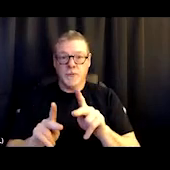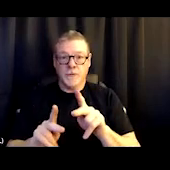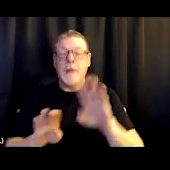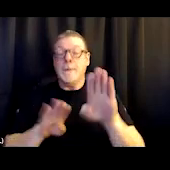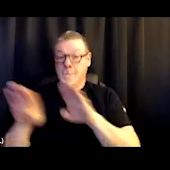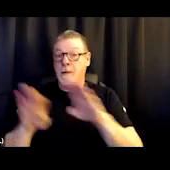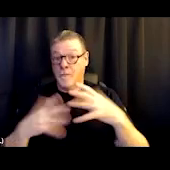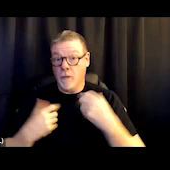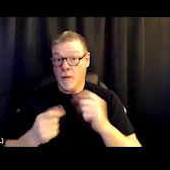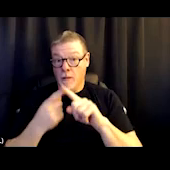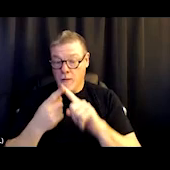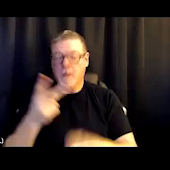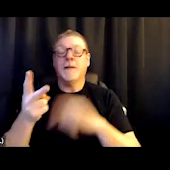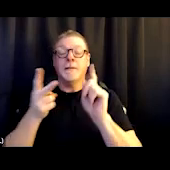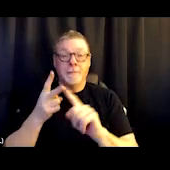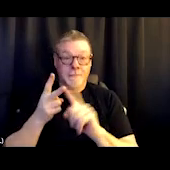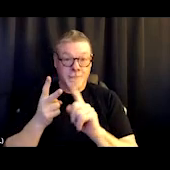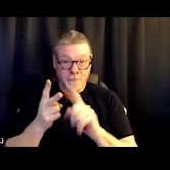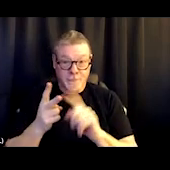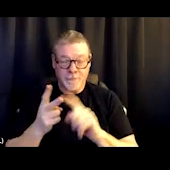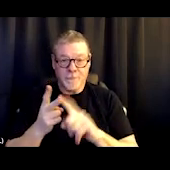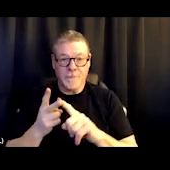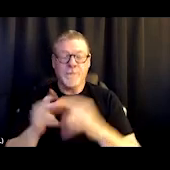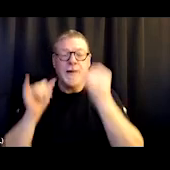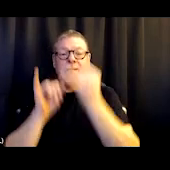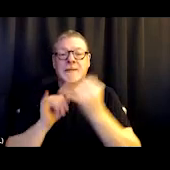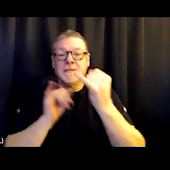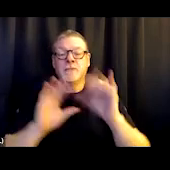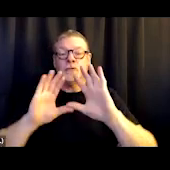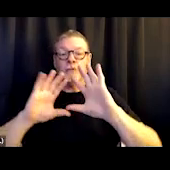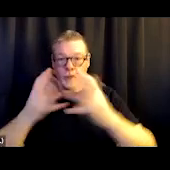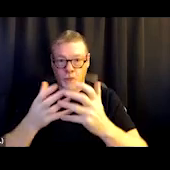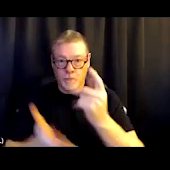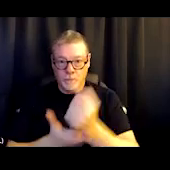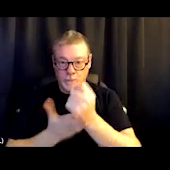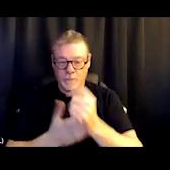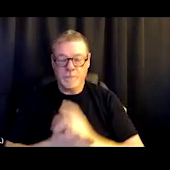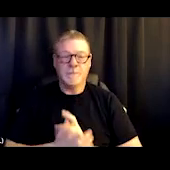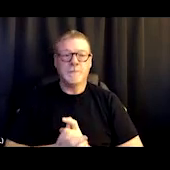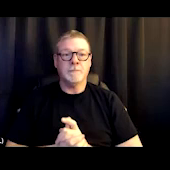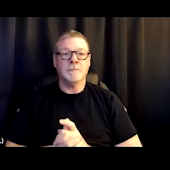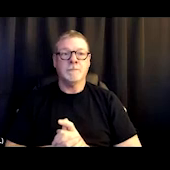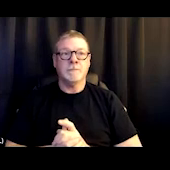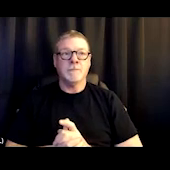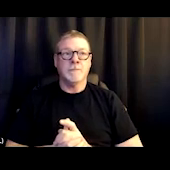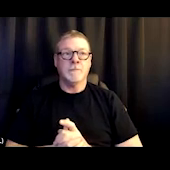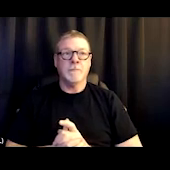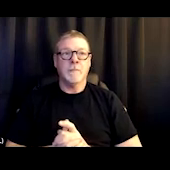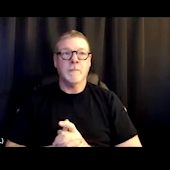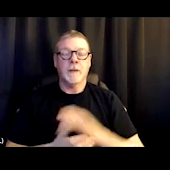there is, in addition to those healthcare pieces, individual and group therapy for the clients. You know, John mentioned,